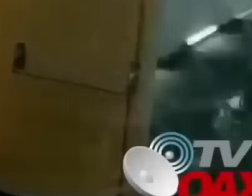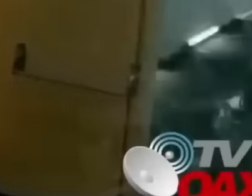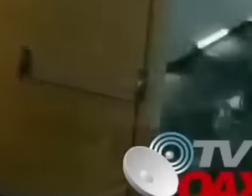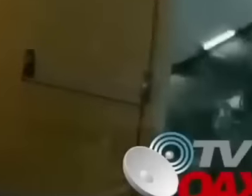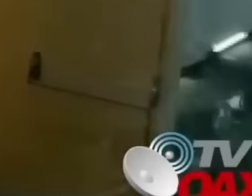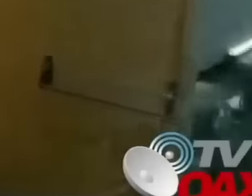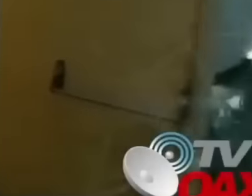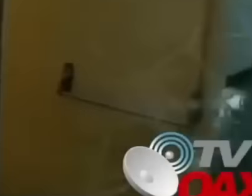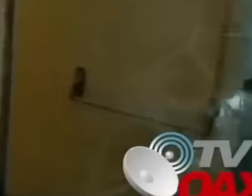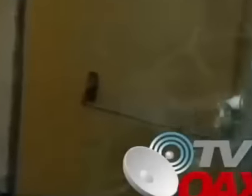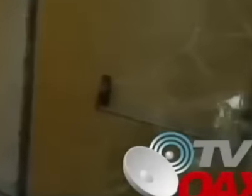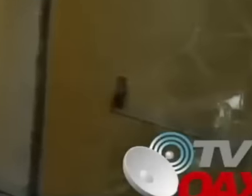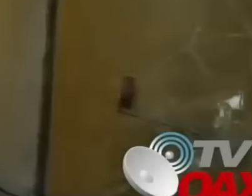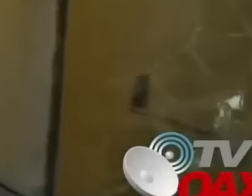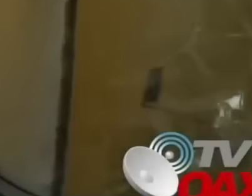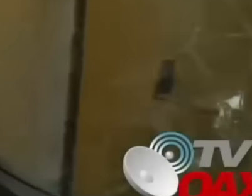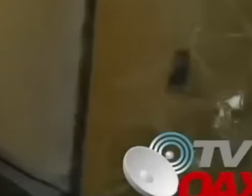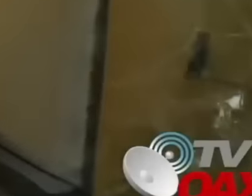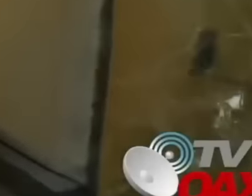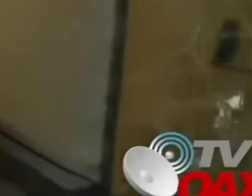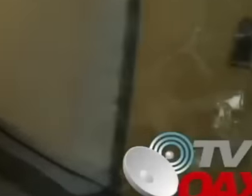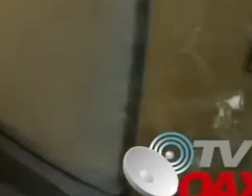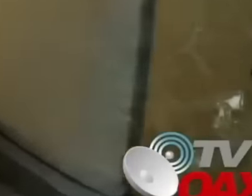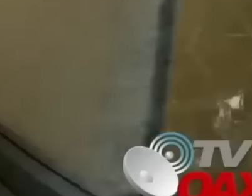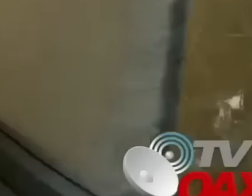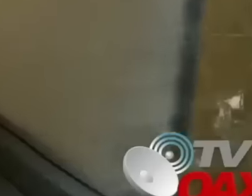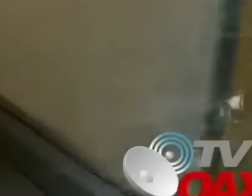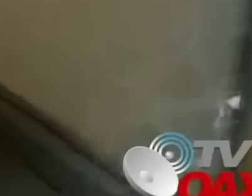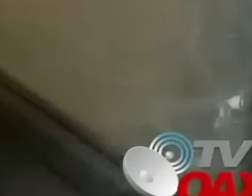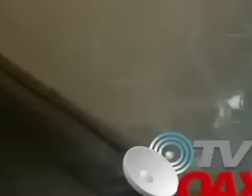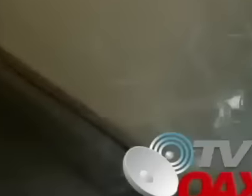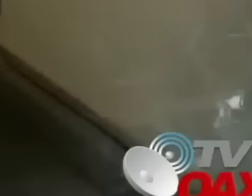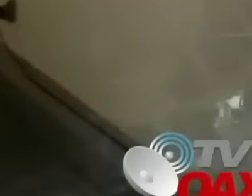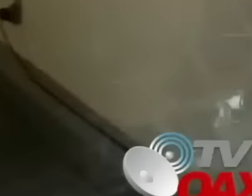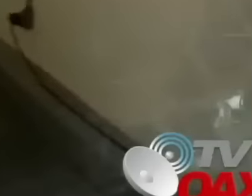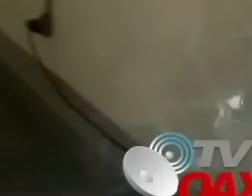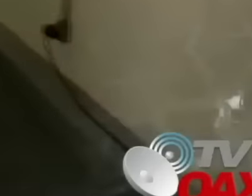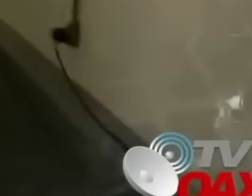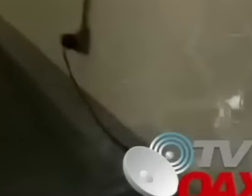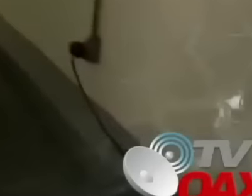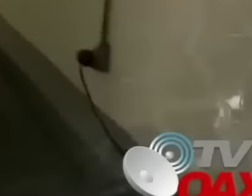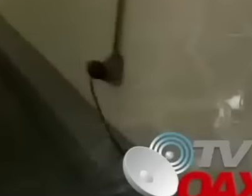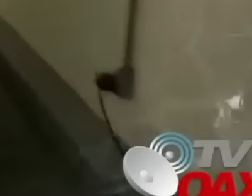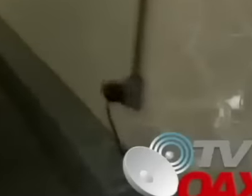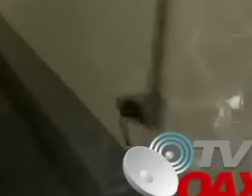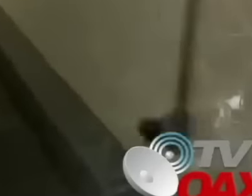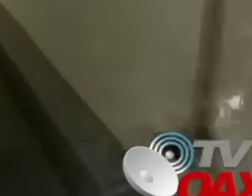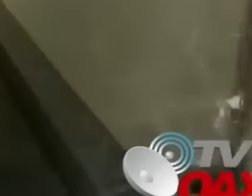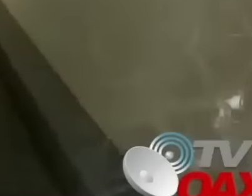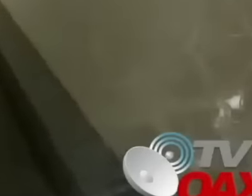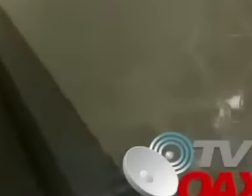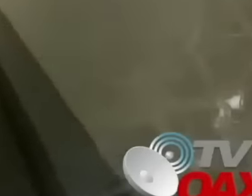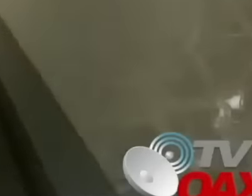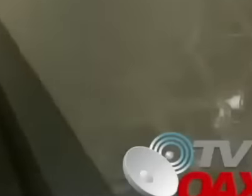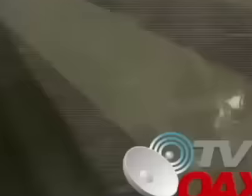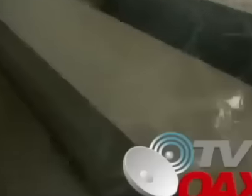This is the bunker that former president Felipe Calderón built hand in hand with Genaro García Luna